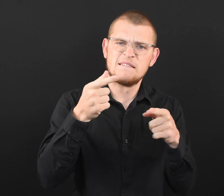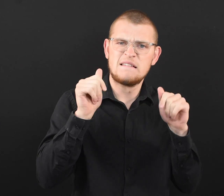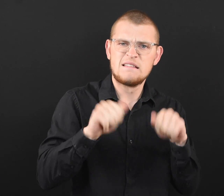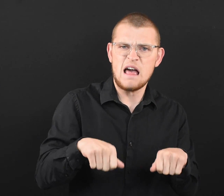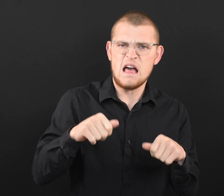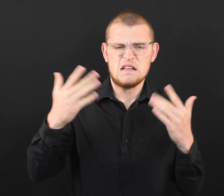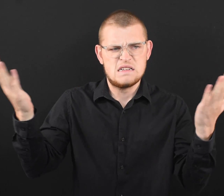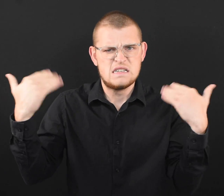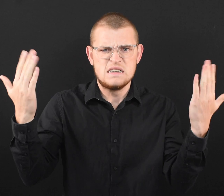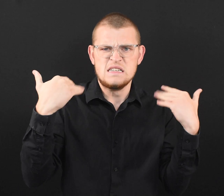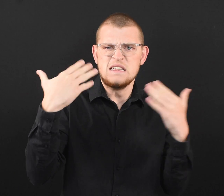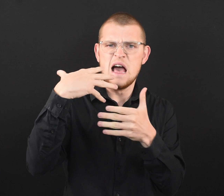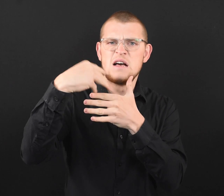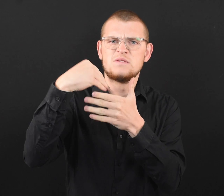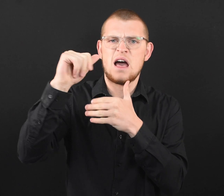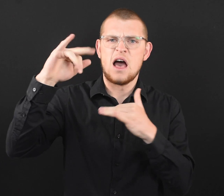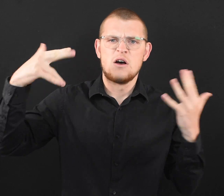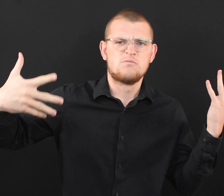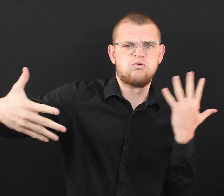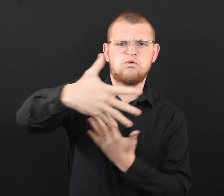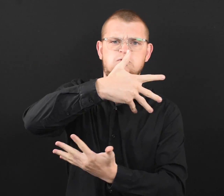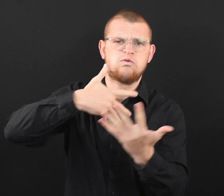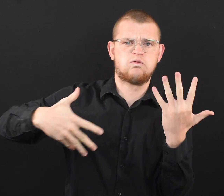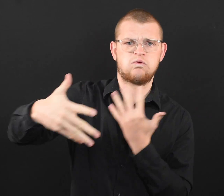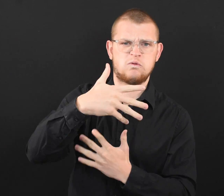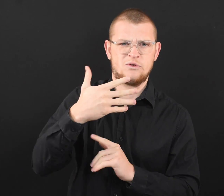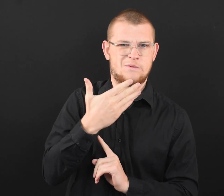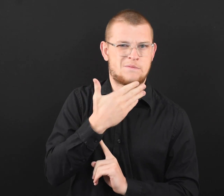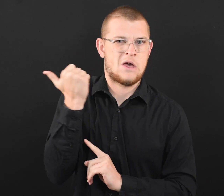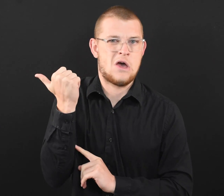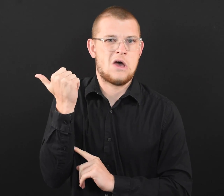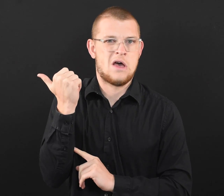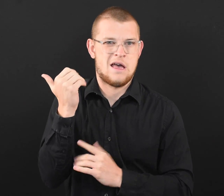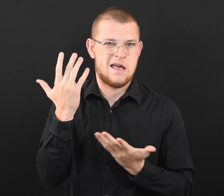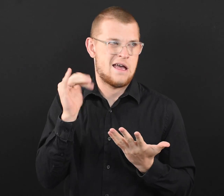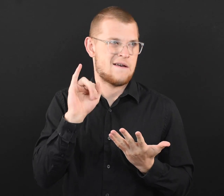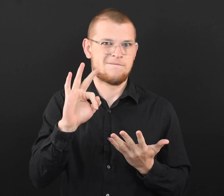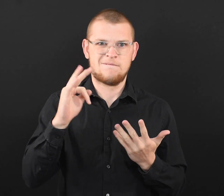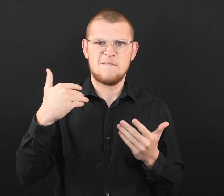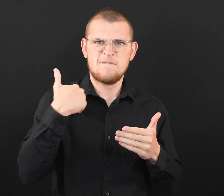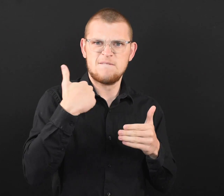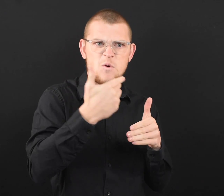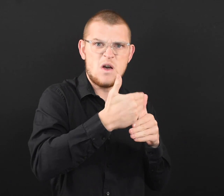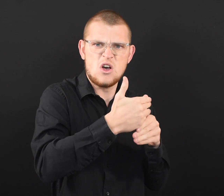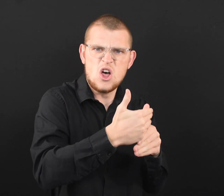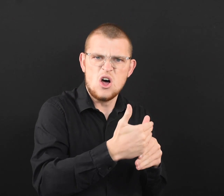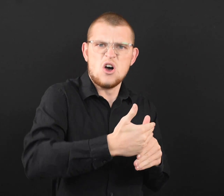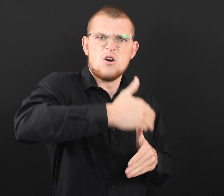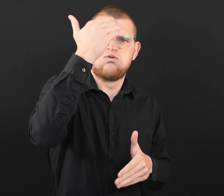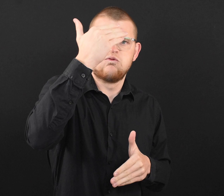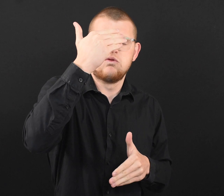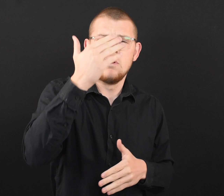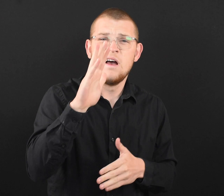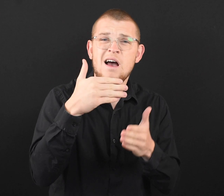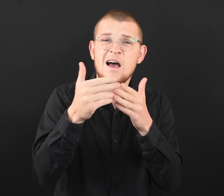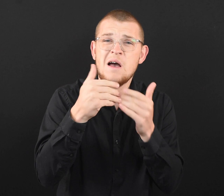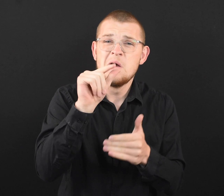as much as you can to bring in fresh, outdoor air. While it’s better to open them wide, even